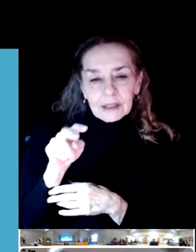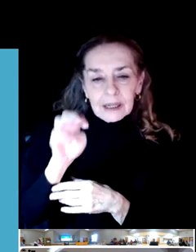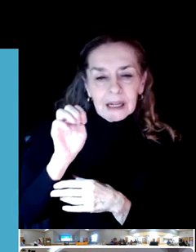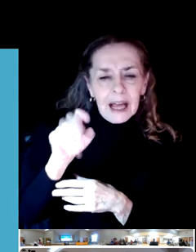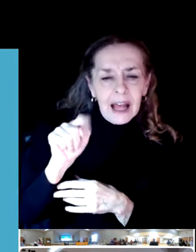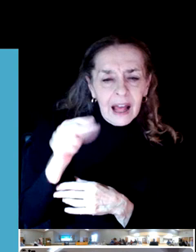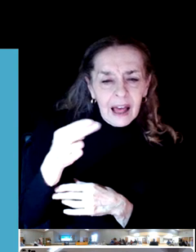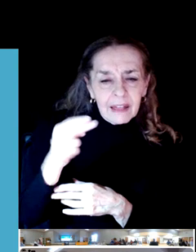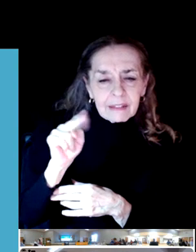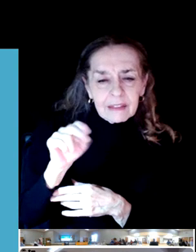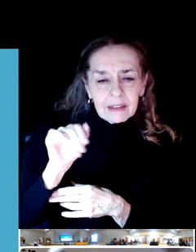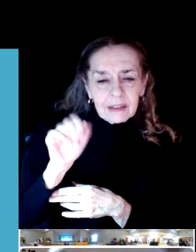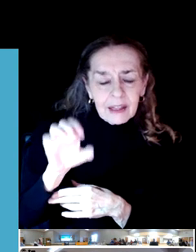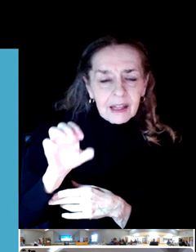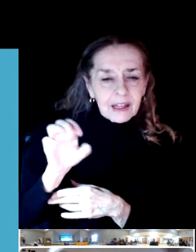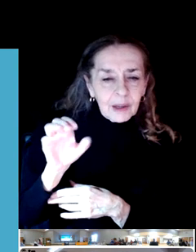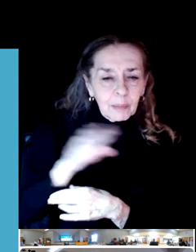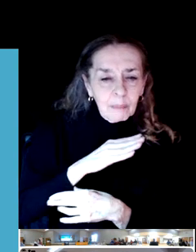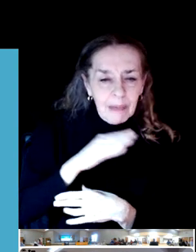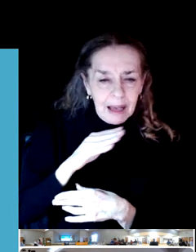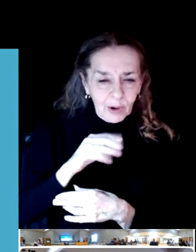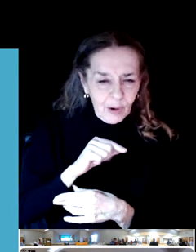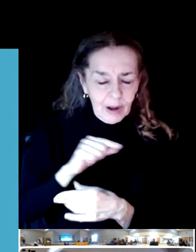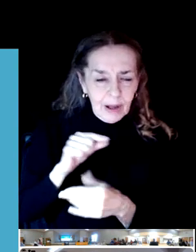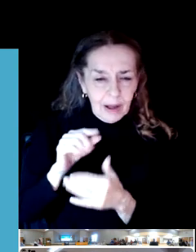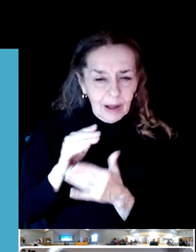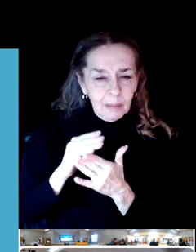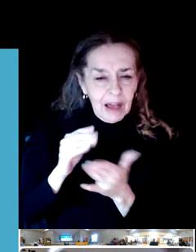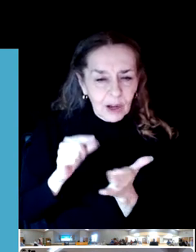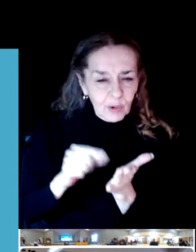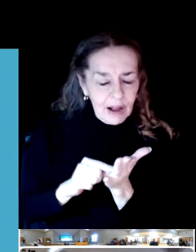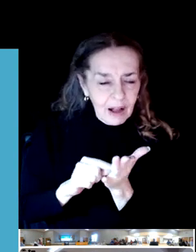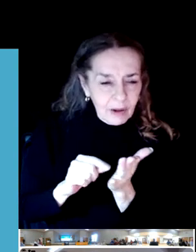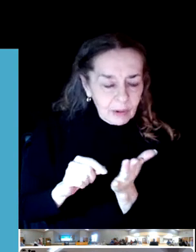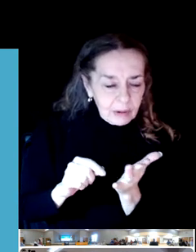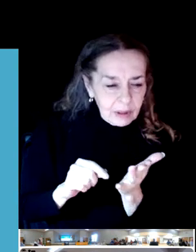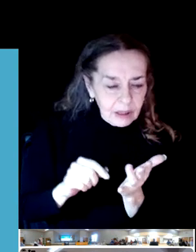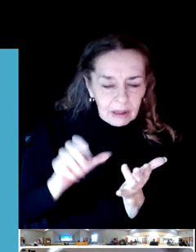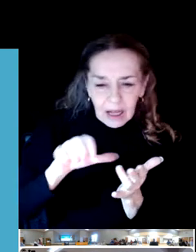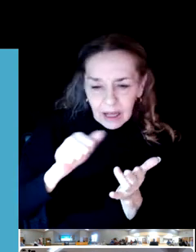So we can tell in a particular neighborhood how the parks are, how people have access